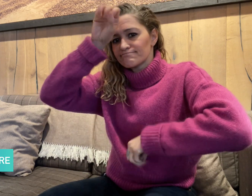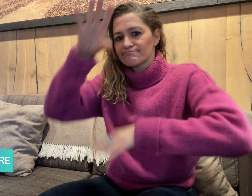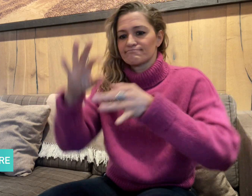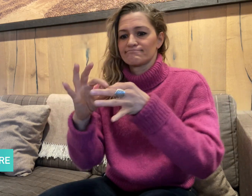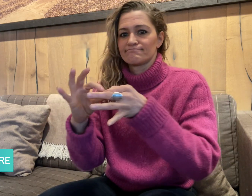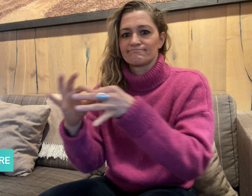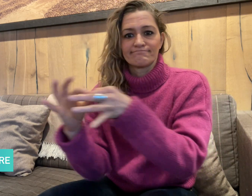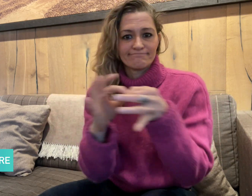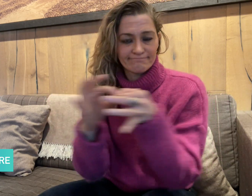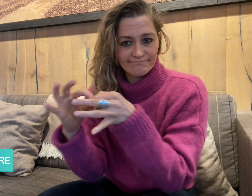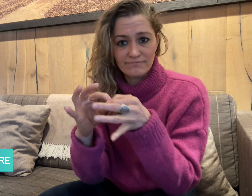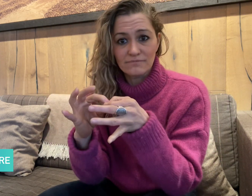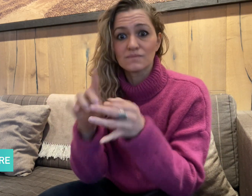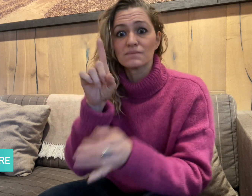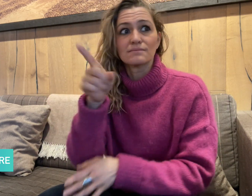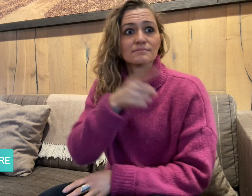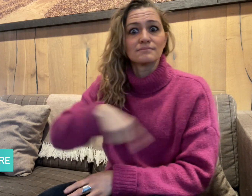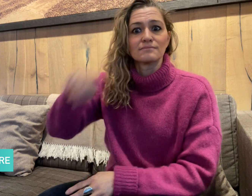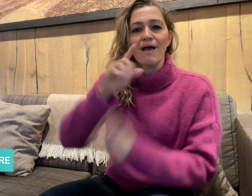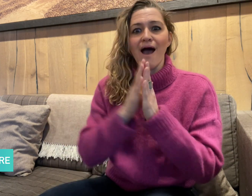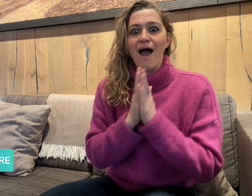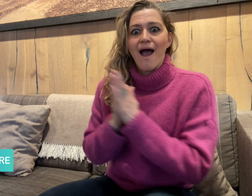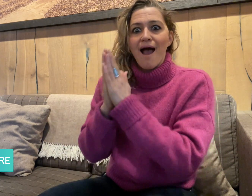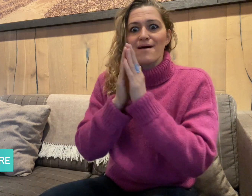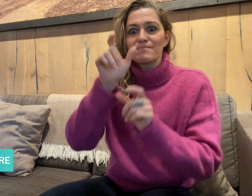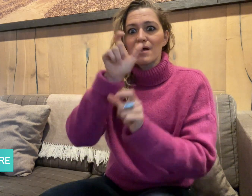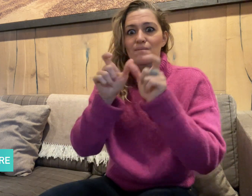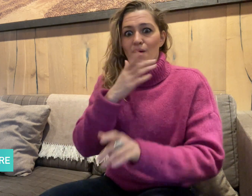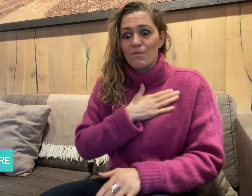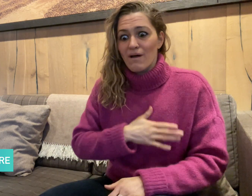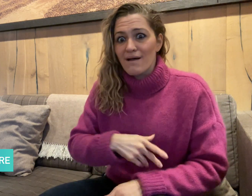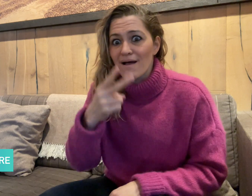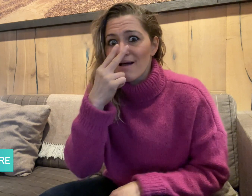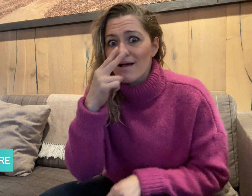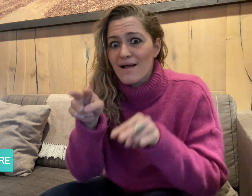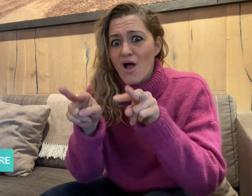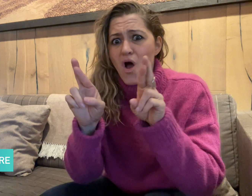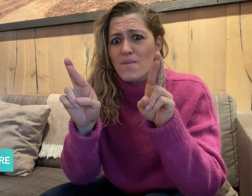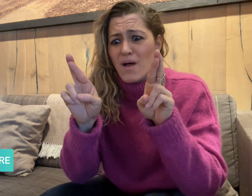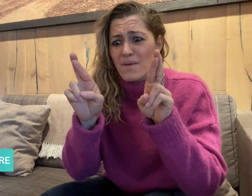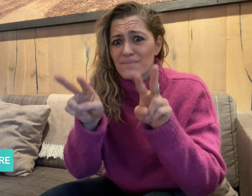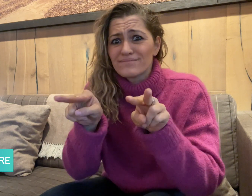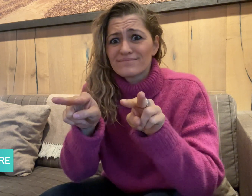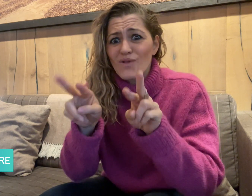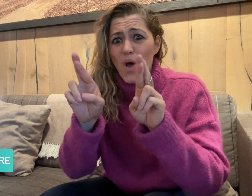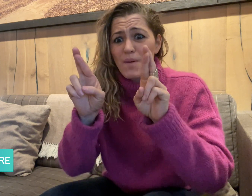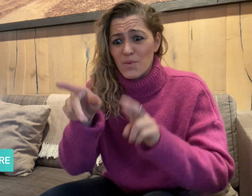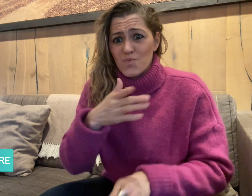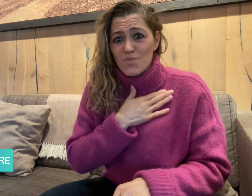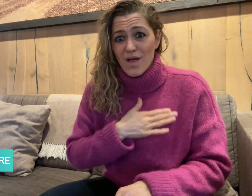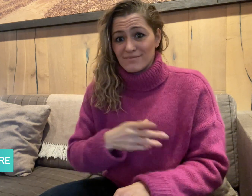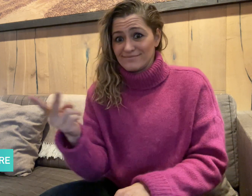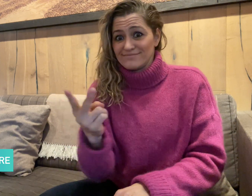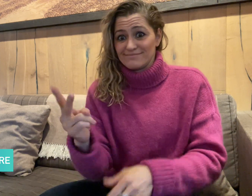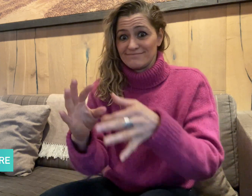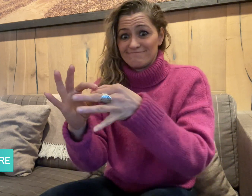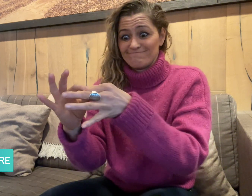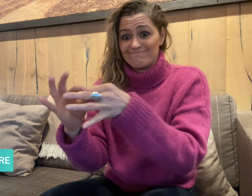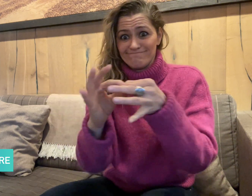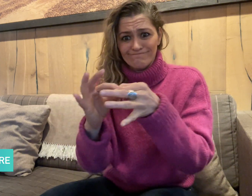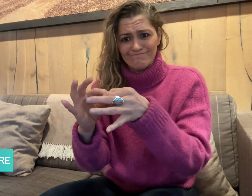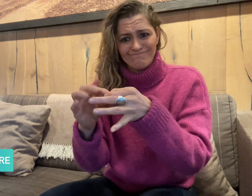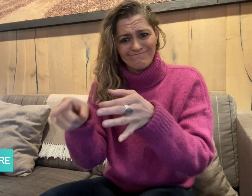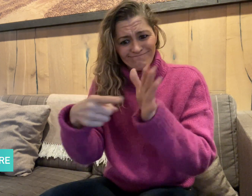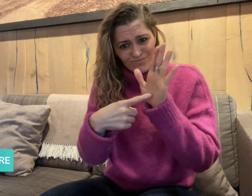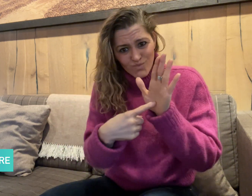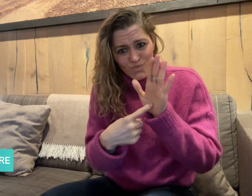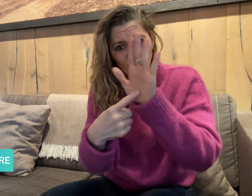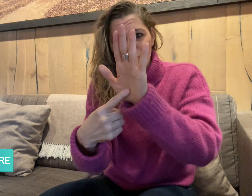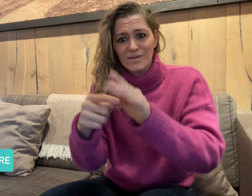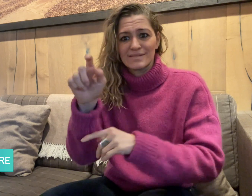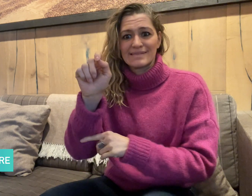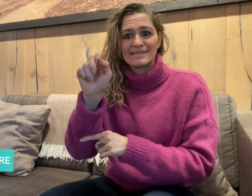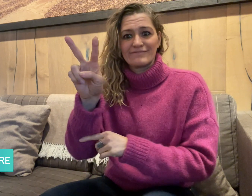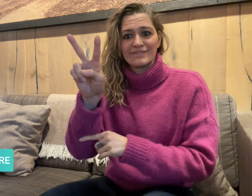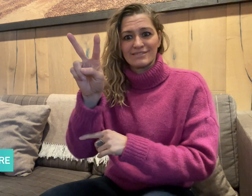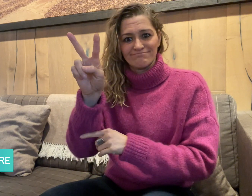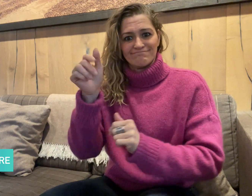the relationship will be shown in the TV series and